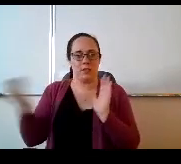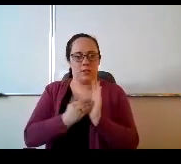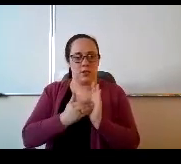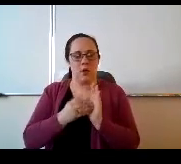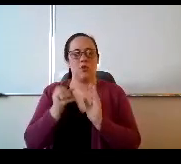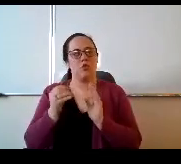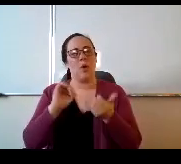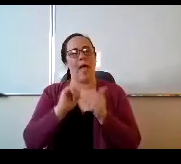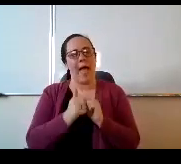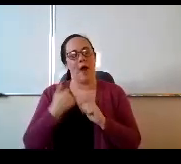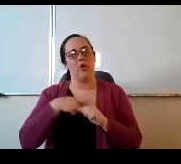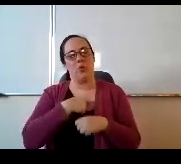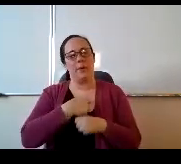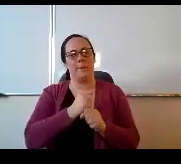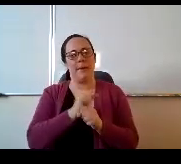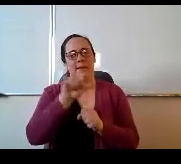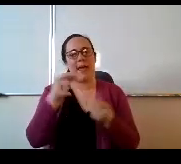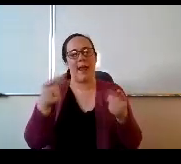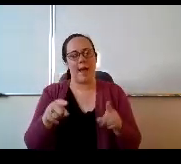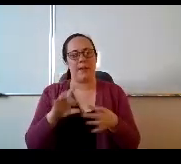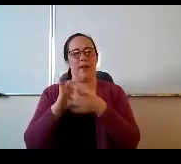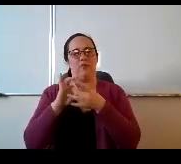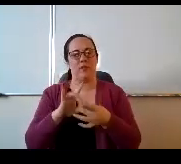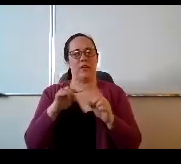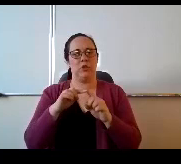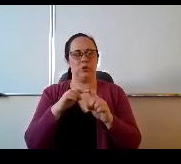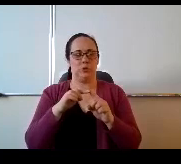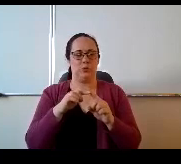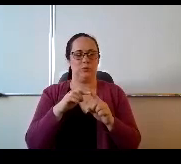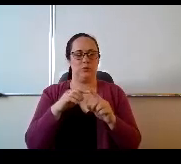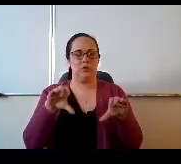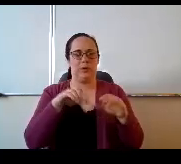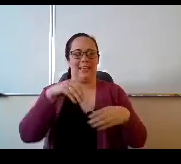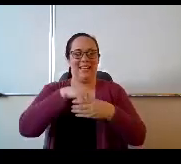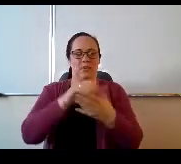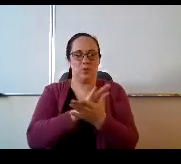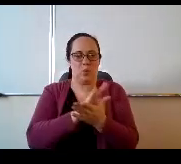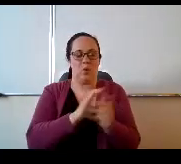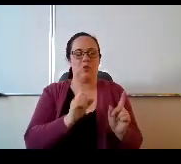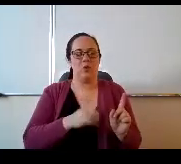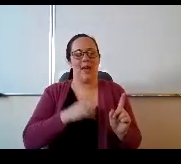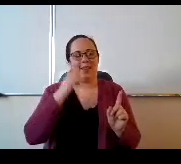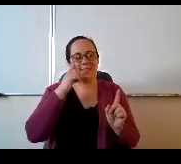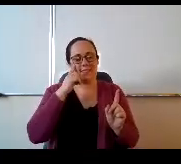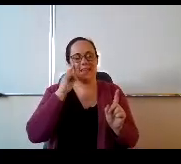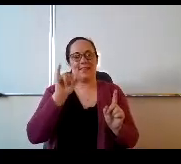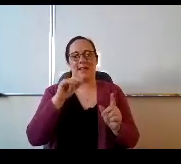that and build that into school? That's what we need to talk about, and I think we've got some amazing principals